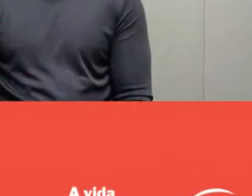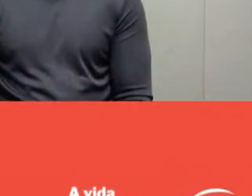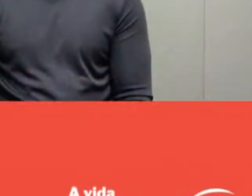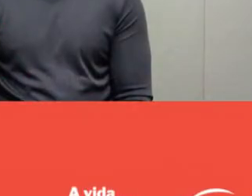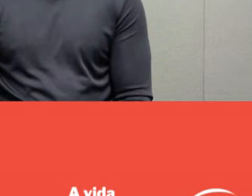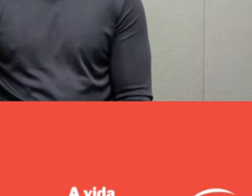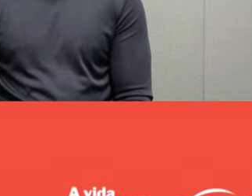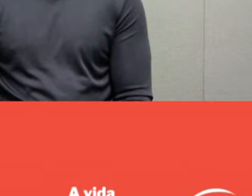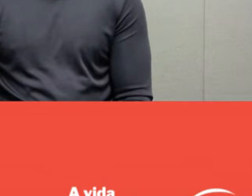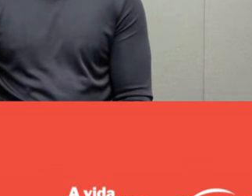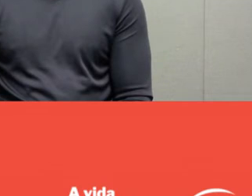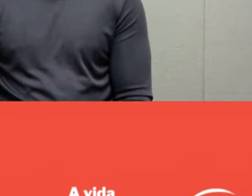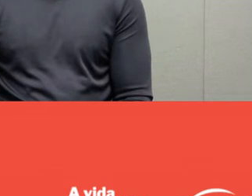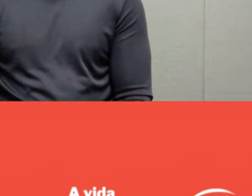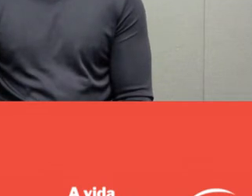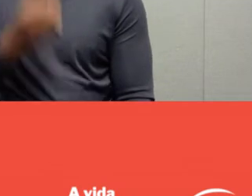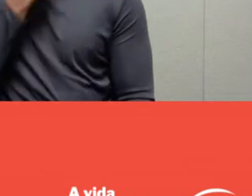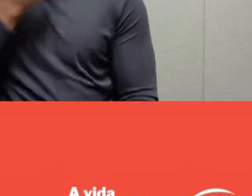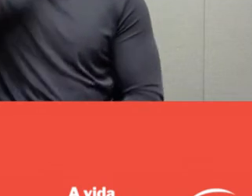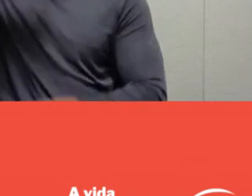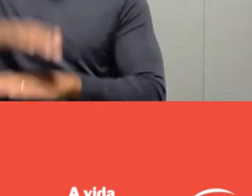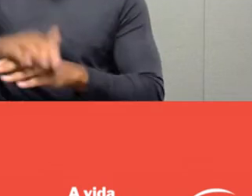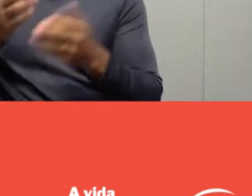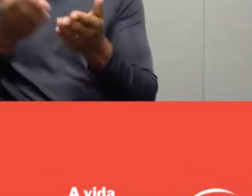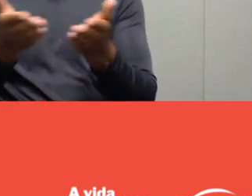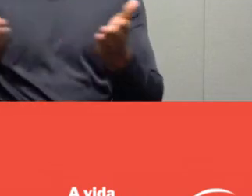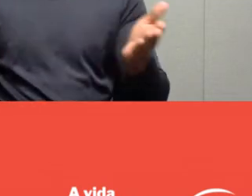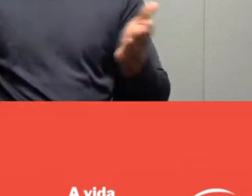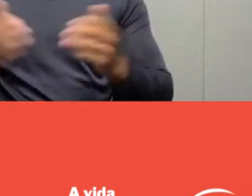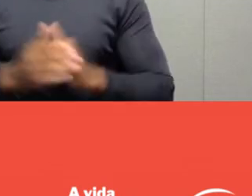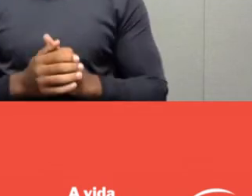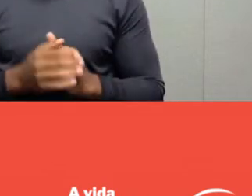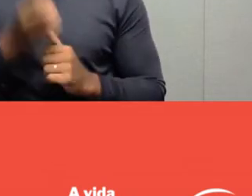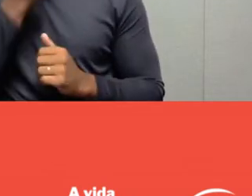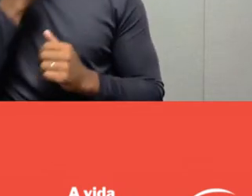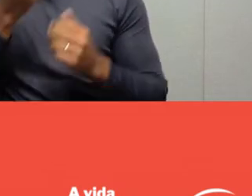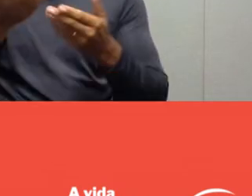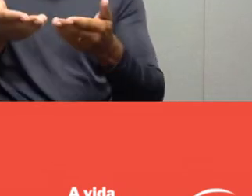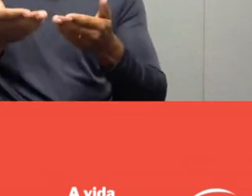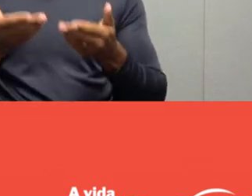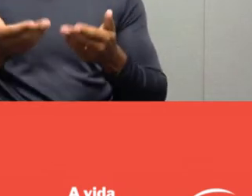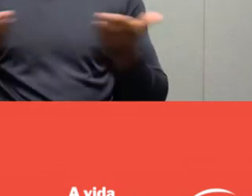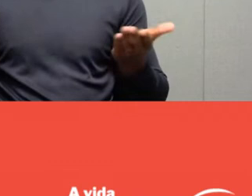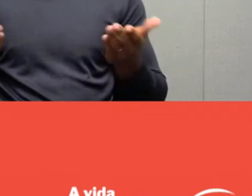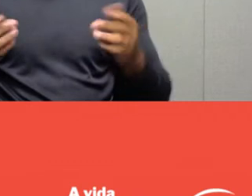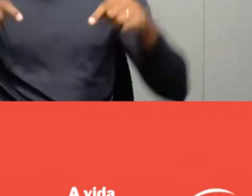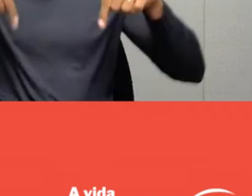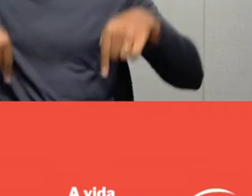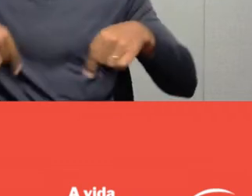Good afternoon everyone. Welcome to our event